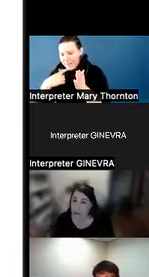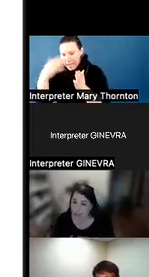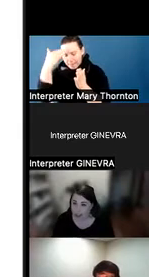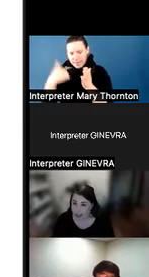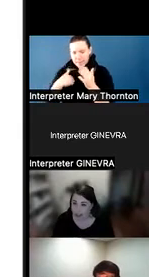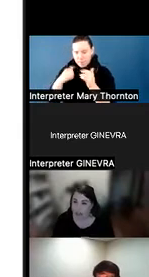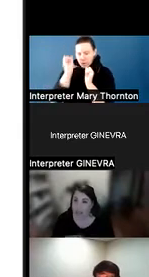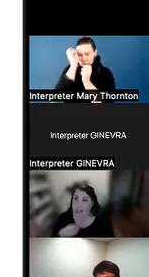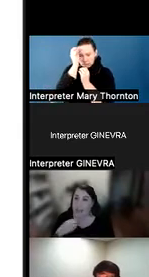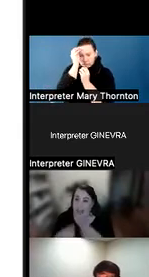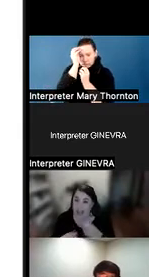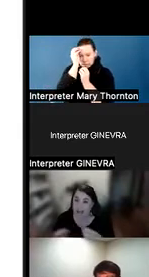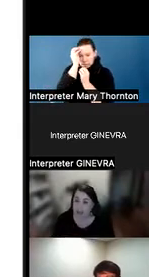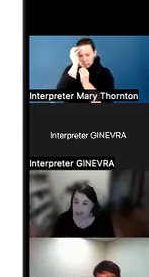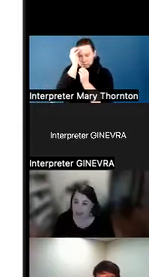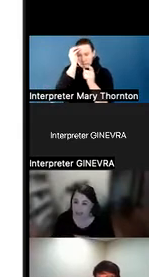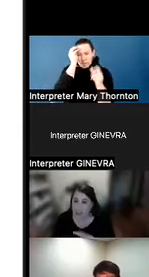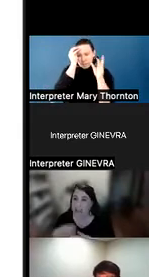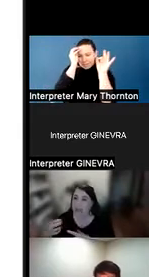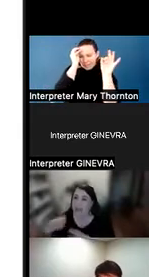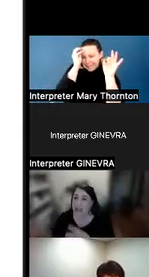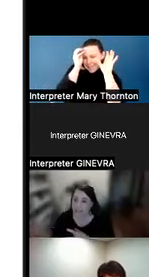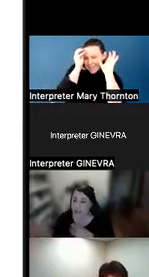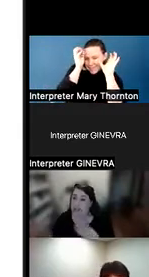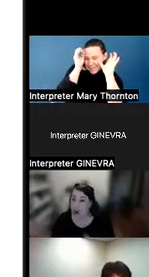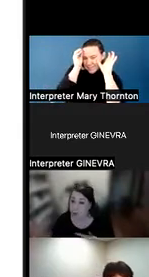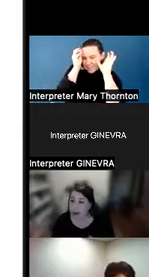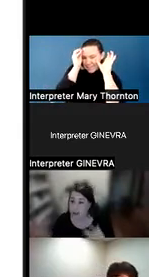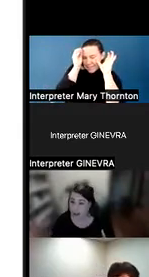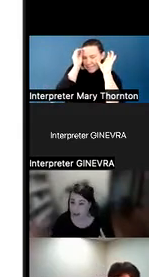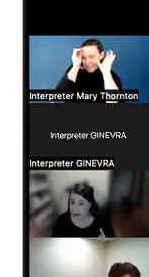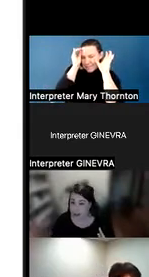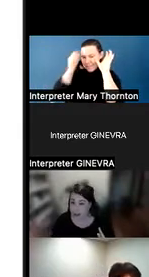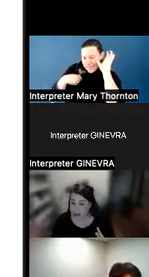time to get that ready because I have to think so much about it.